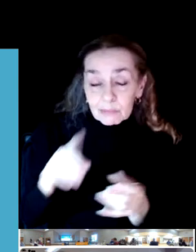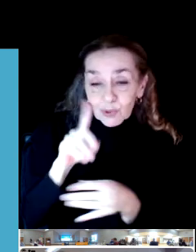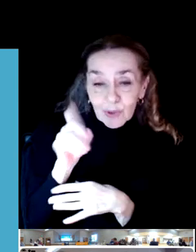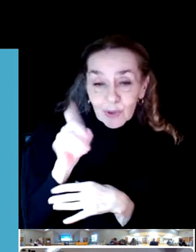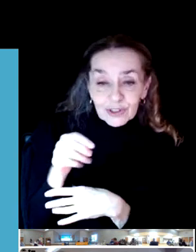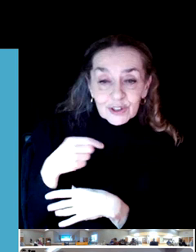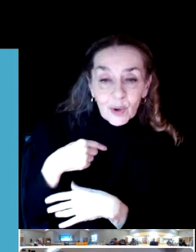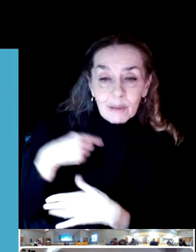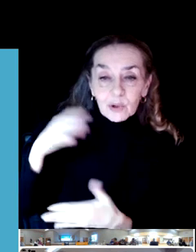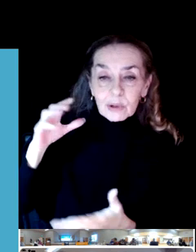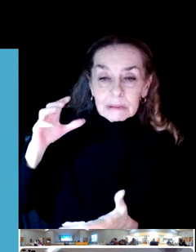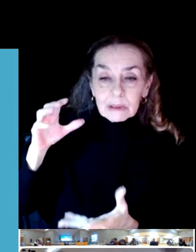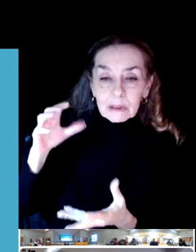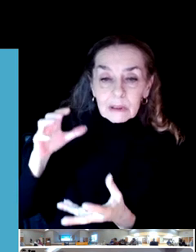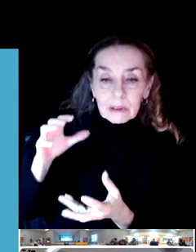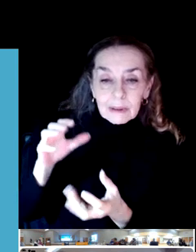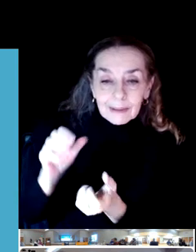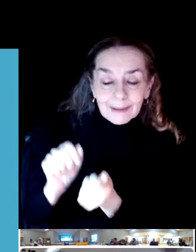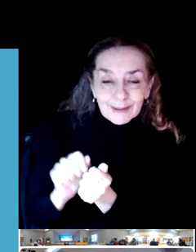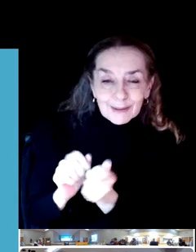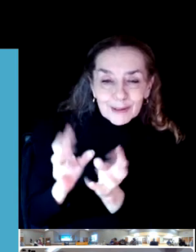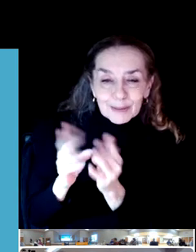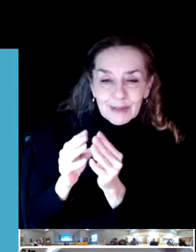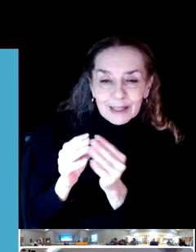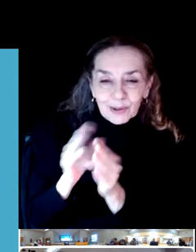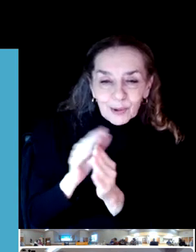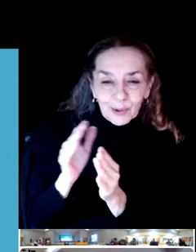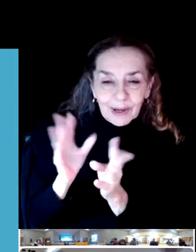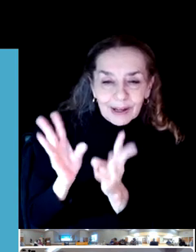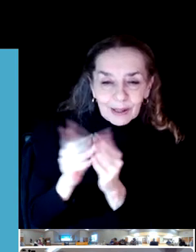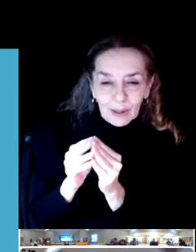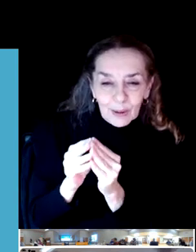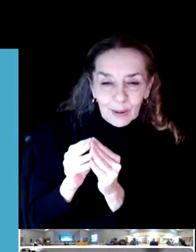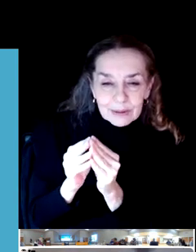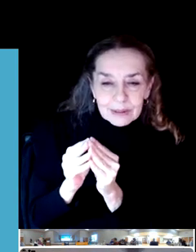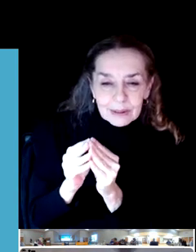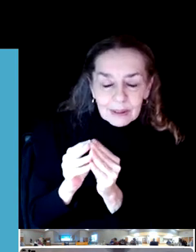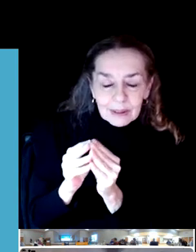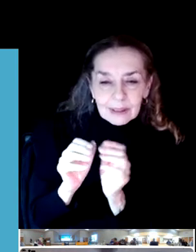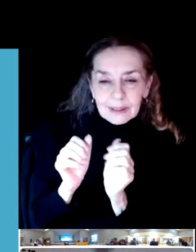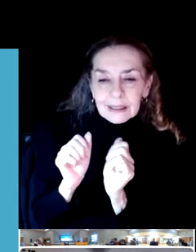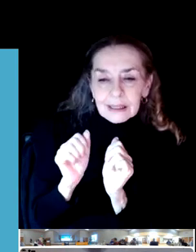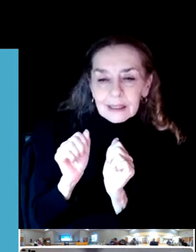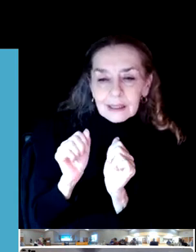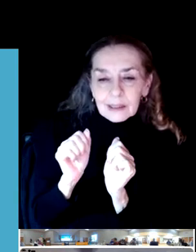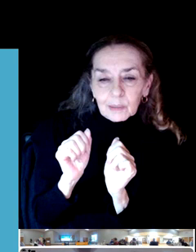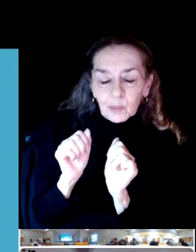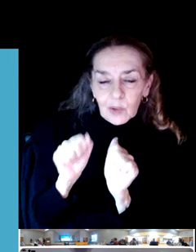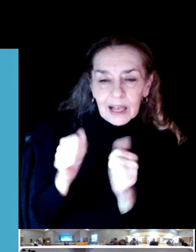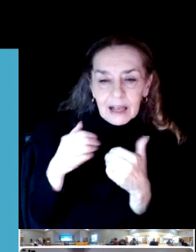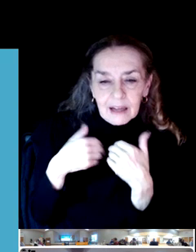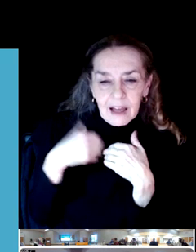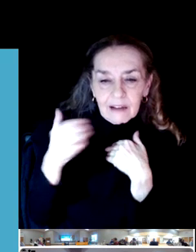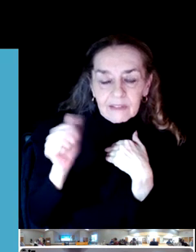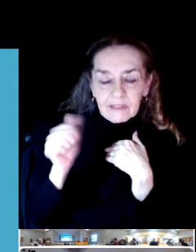But if you have any further questions after this meeting, go ahead and send them to our